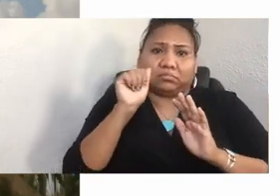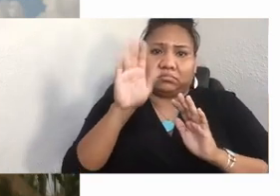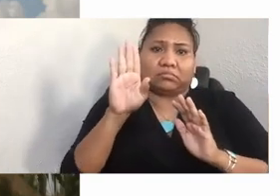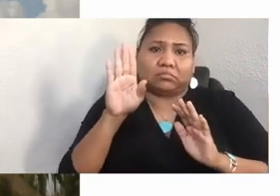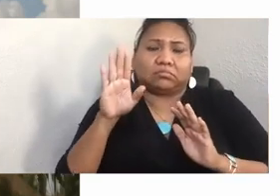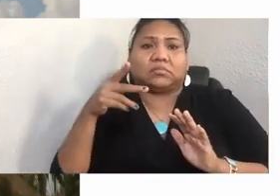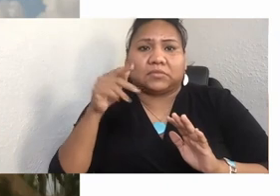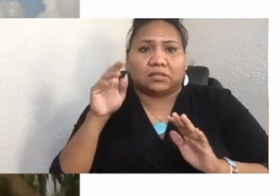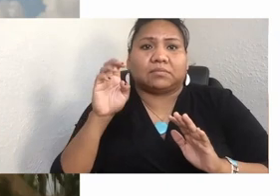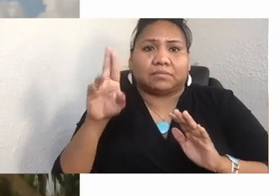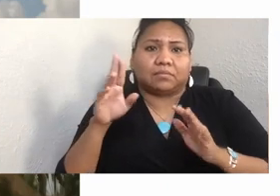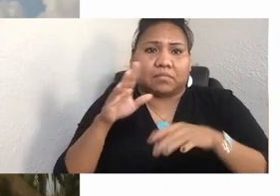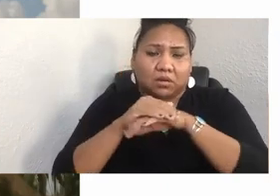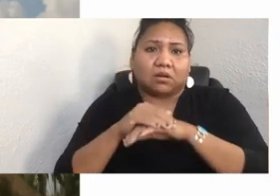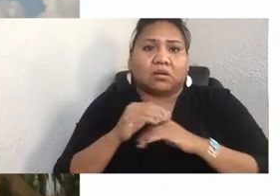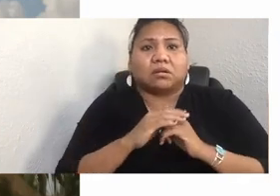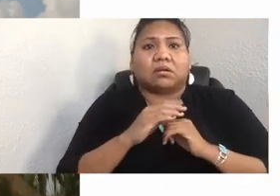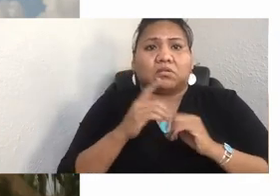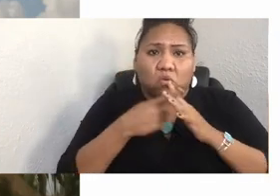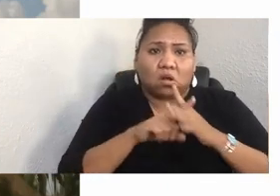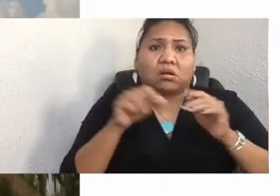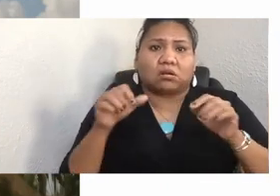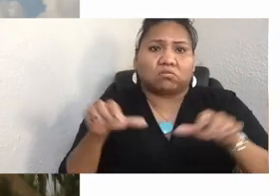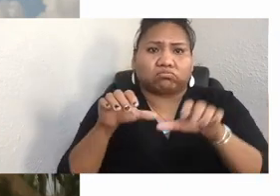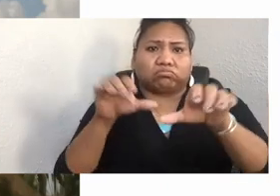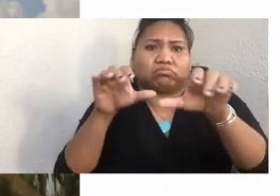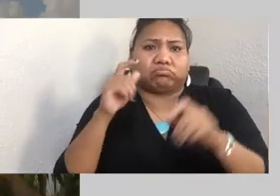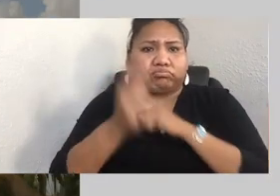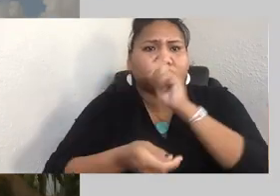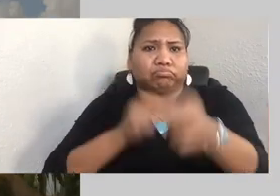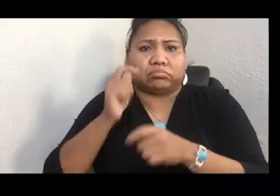and start doing that restitution work here in the States.